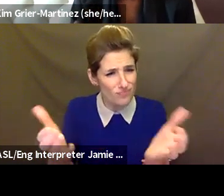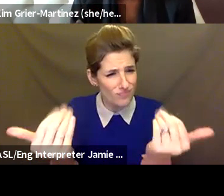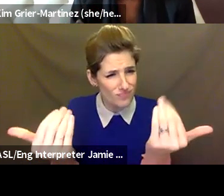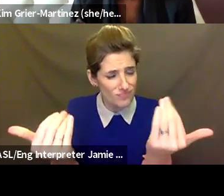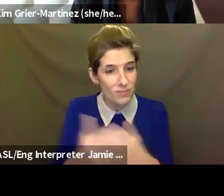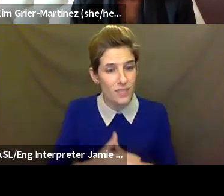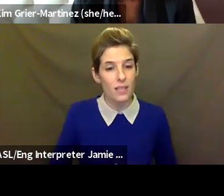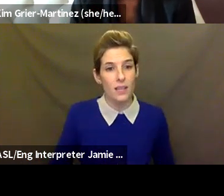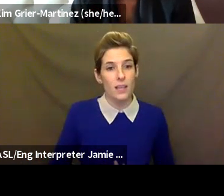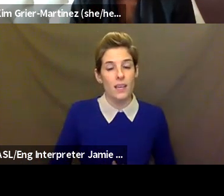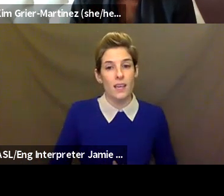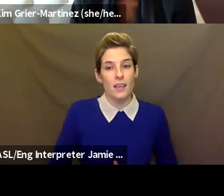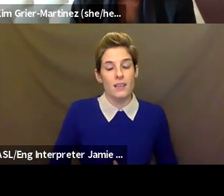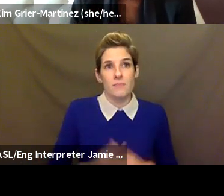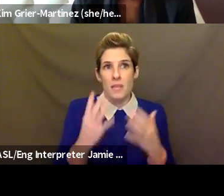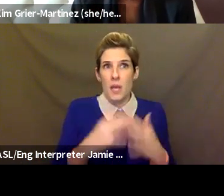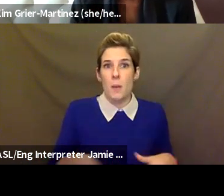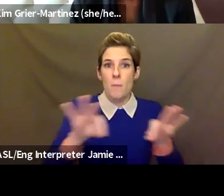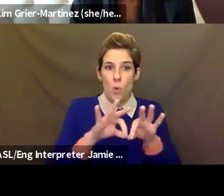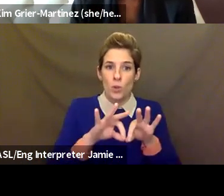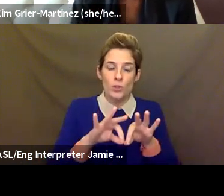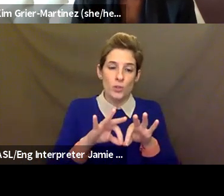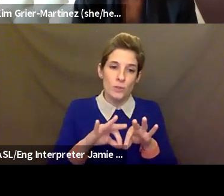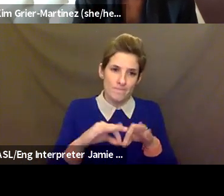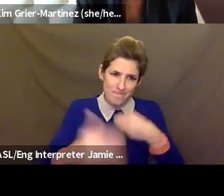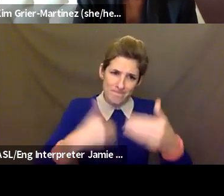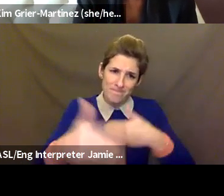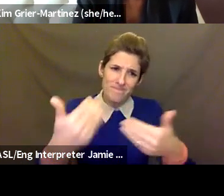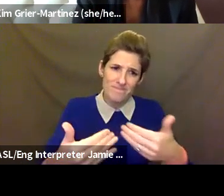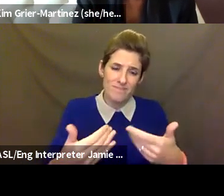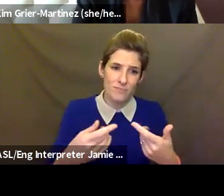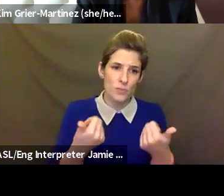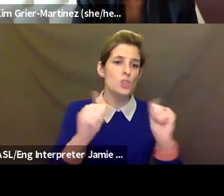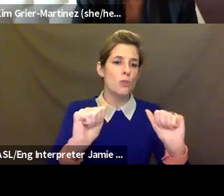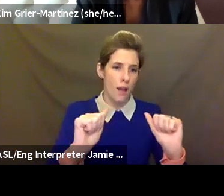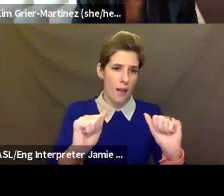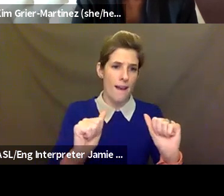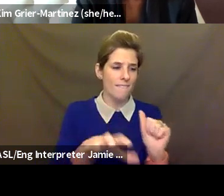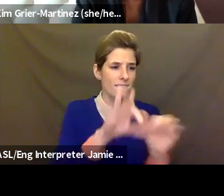some extent. And sometimes it works, and sometimes it does what it does, you know, but just finding different ways, I think.